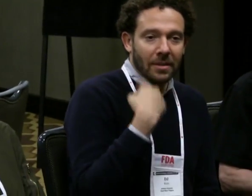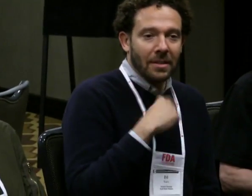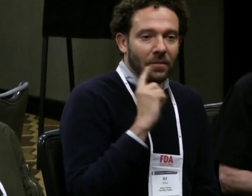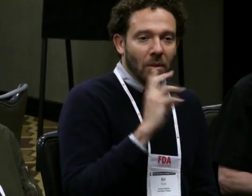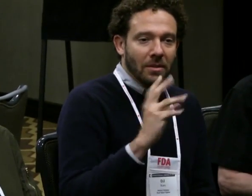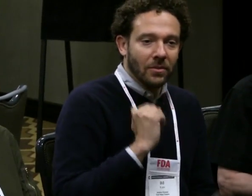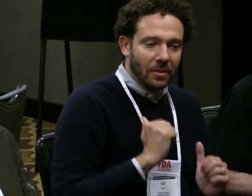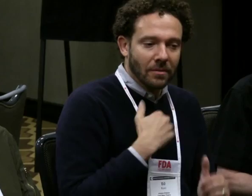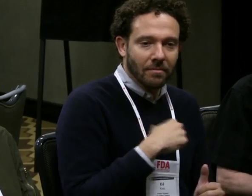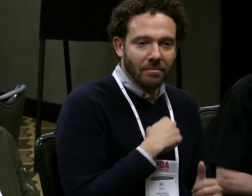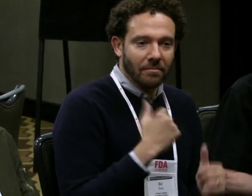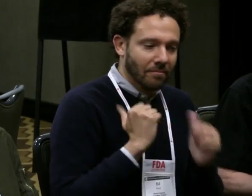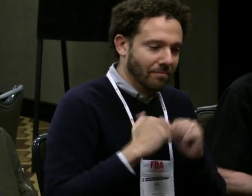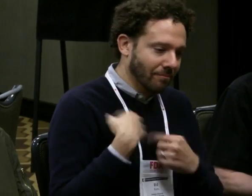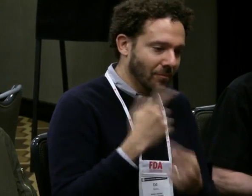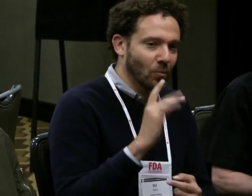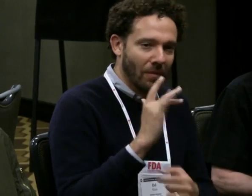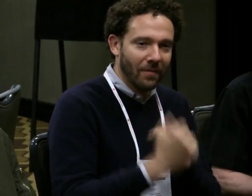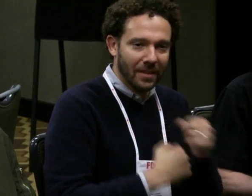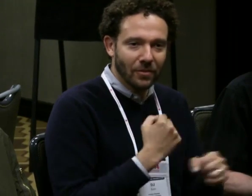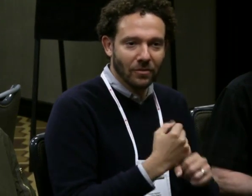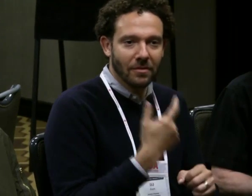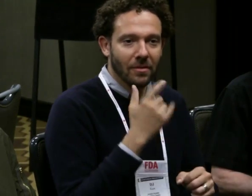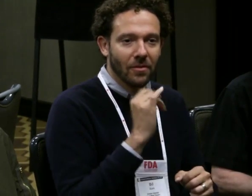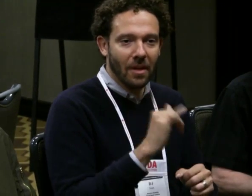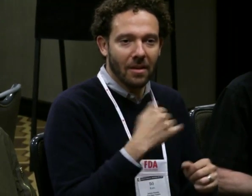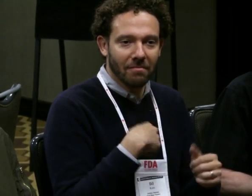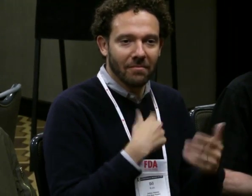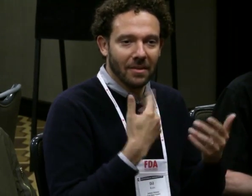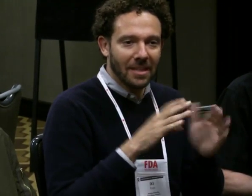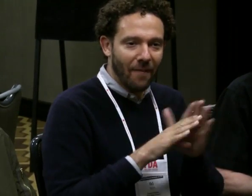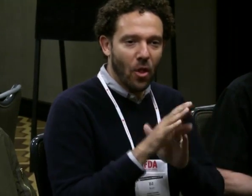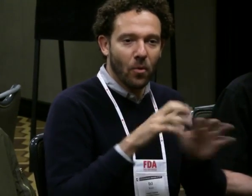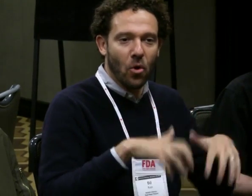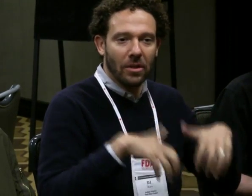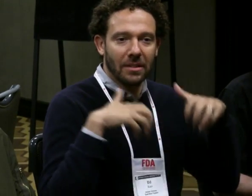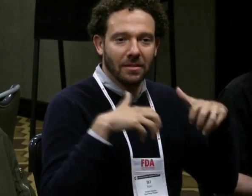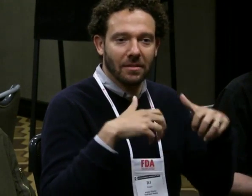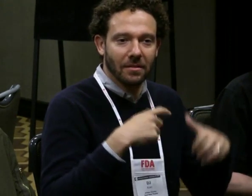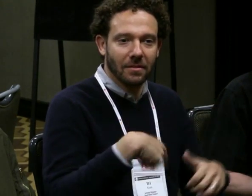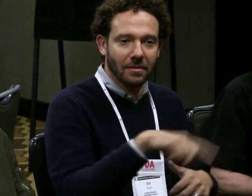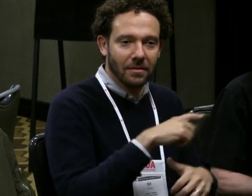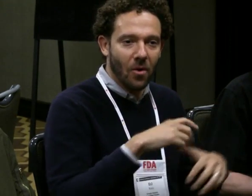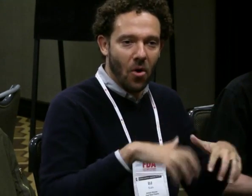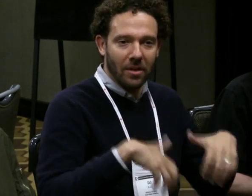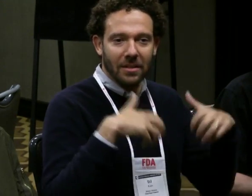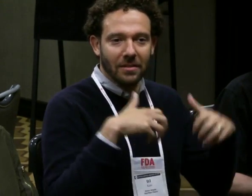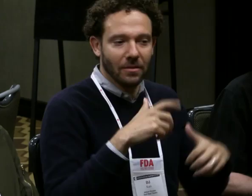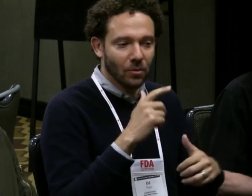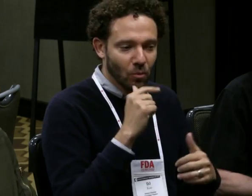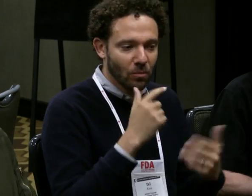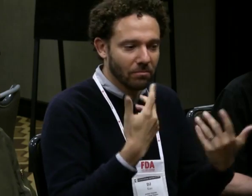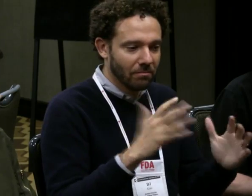(translator) I'll speak to that. I'll say for Deaf West, as I said, they've been around for 25 years,